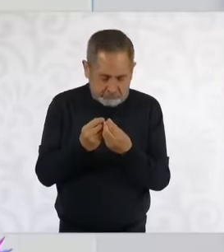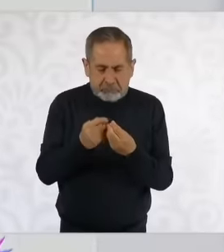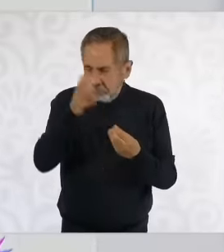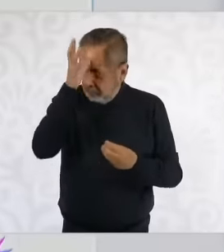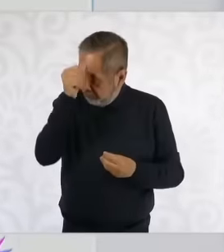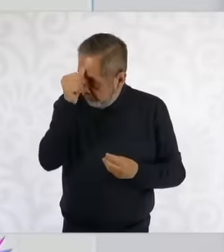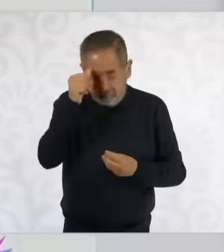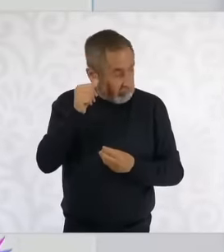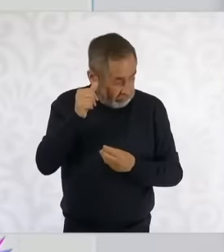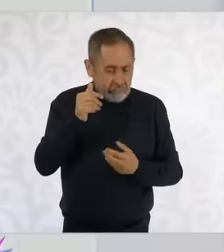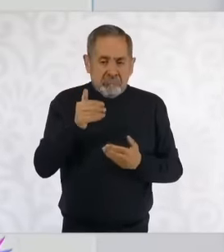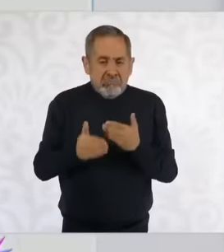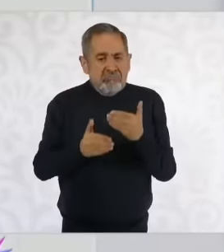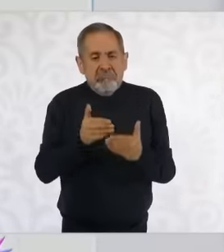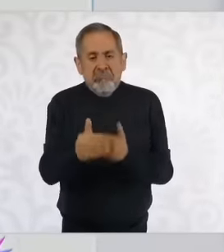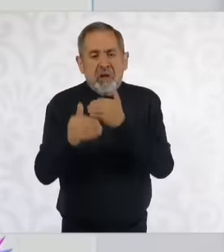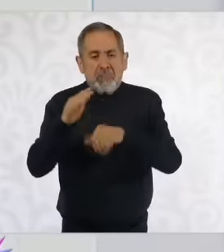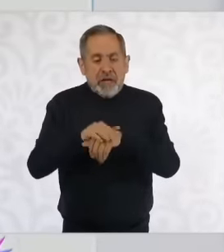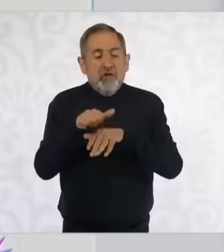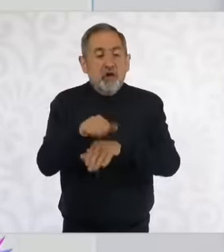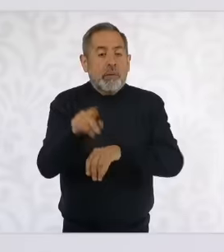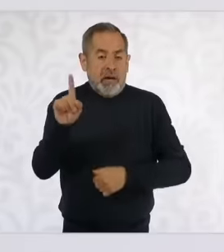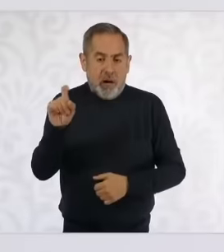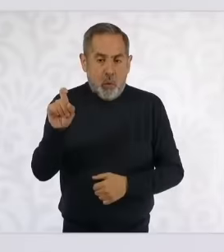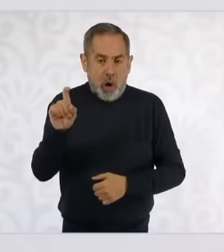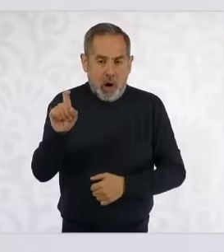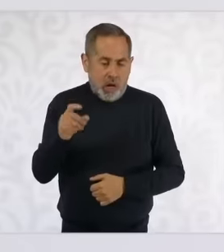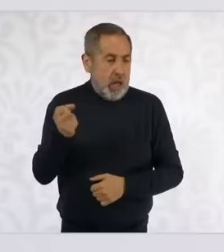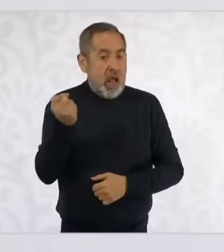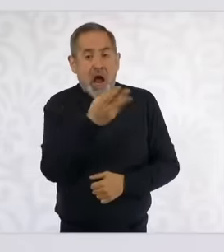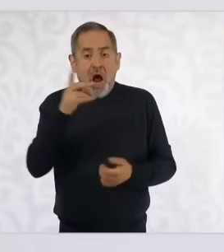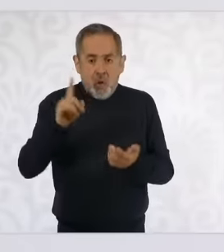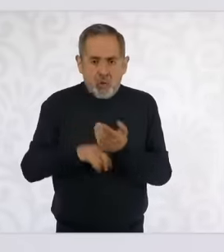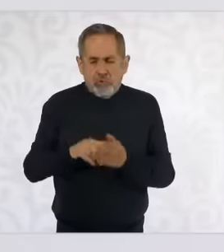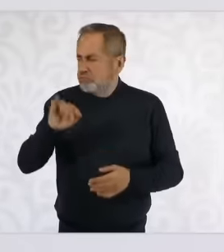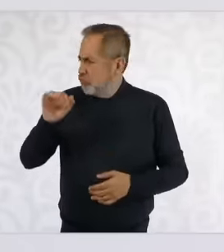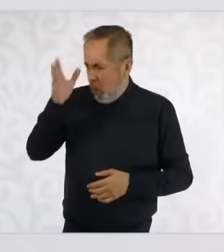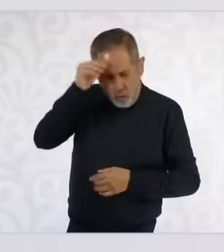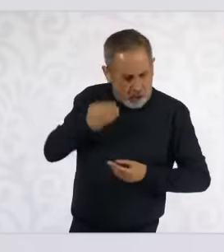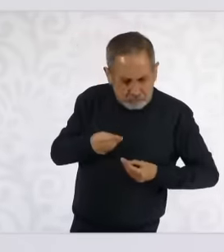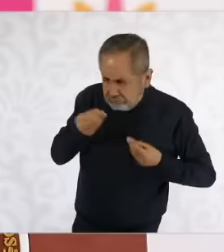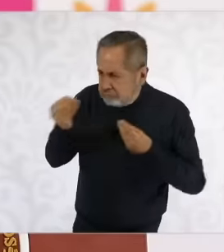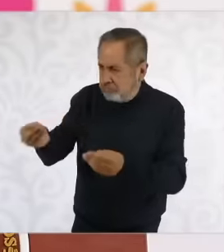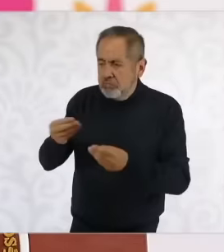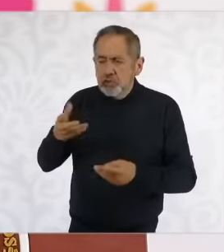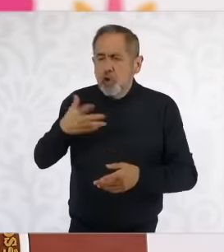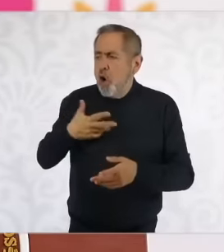process, including many who are handing over part of their concessions that Today they are not used so that